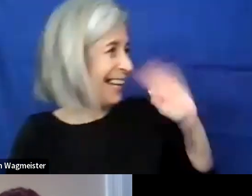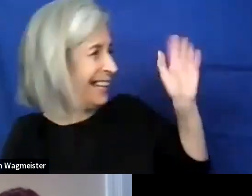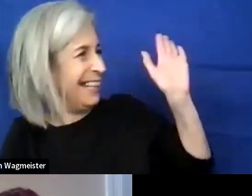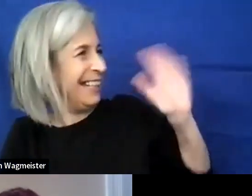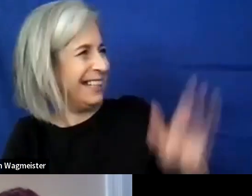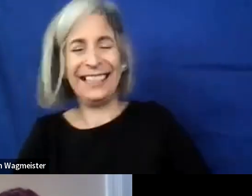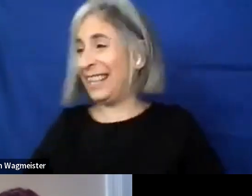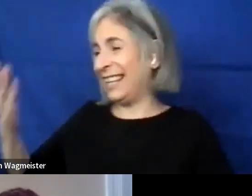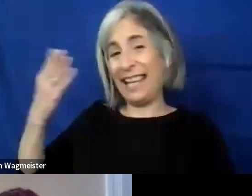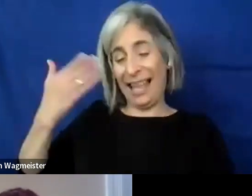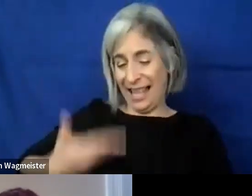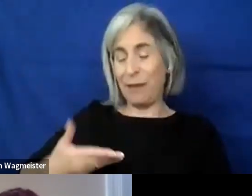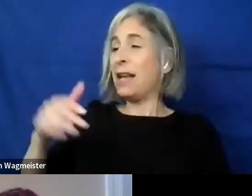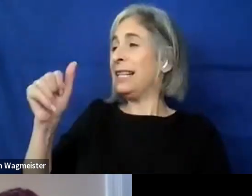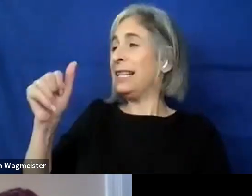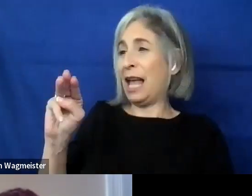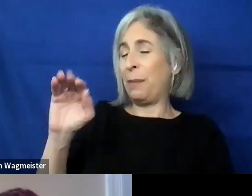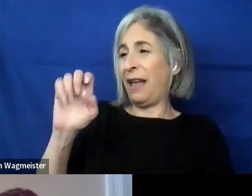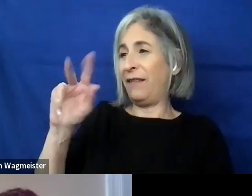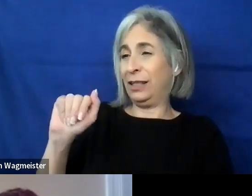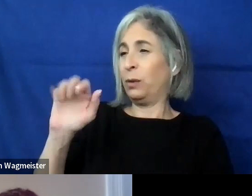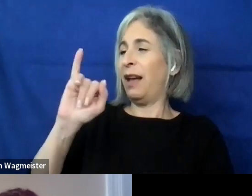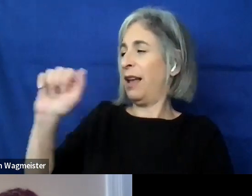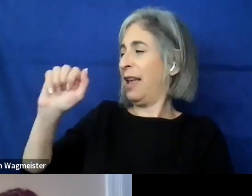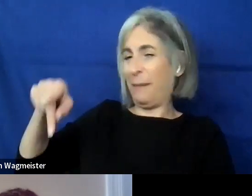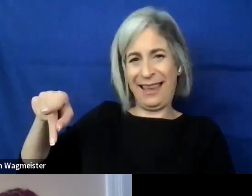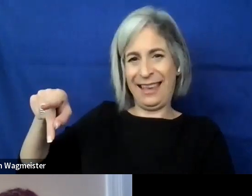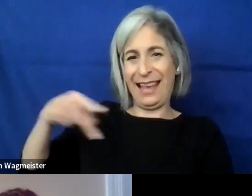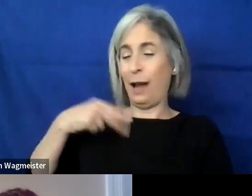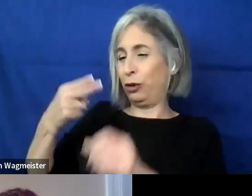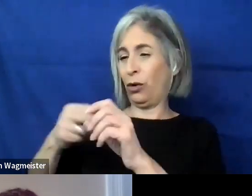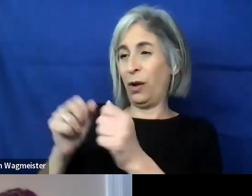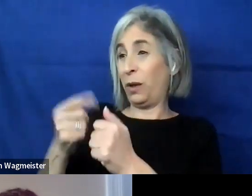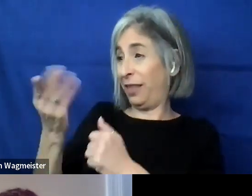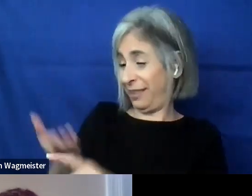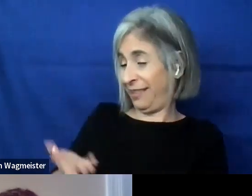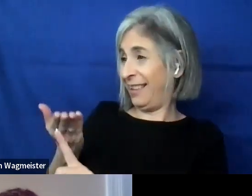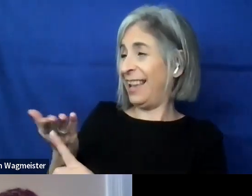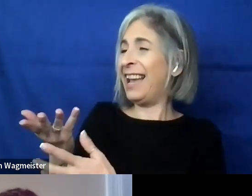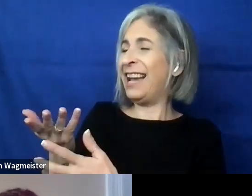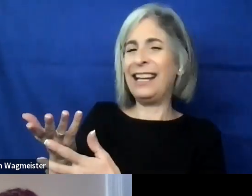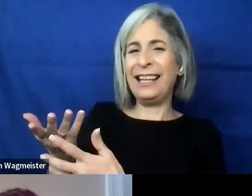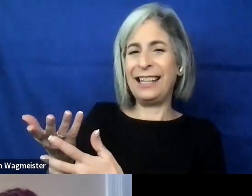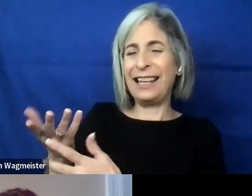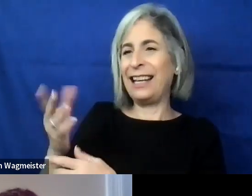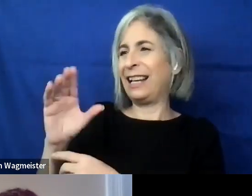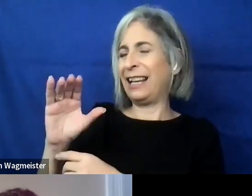This is Sam Evans with IAAP and I'm joined today by our colleague, Samrawit.